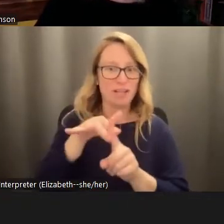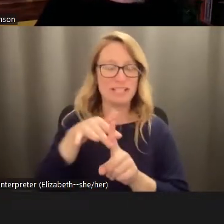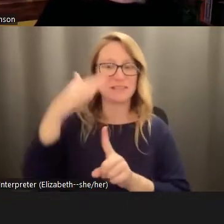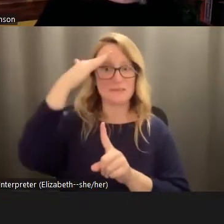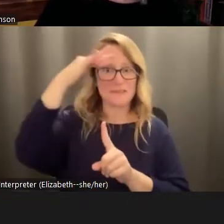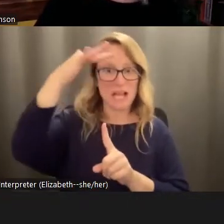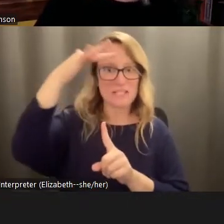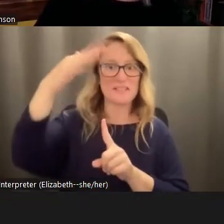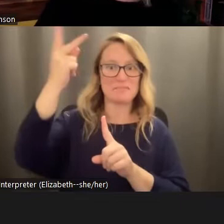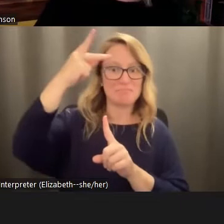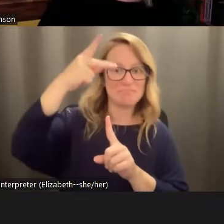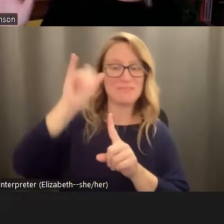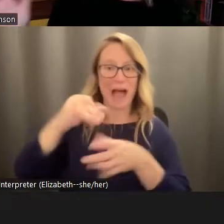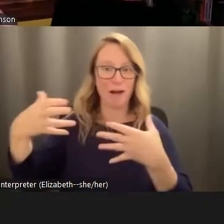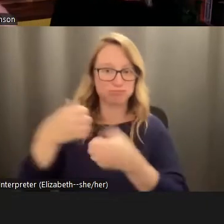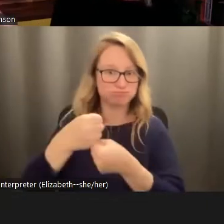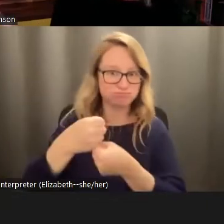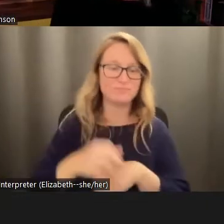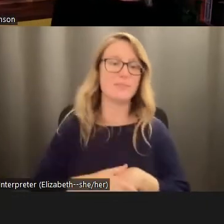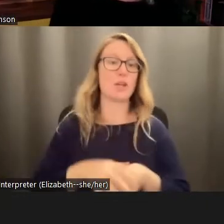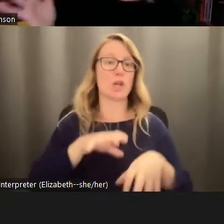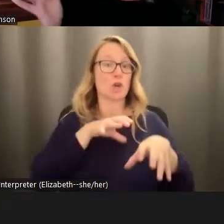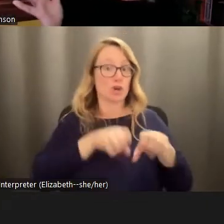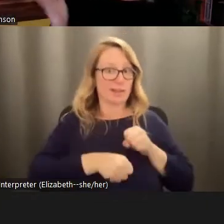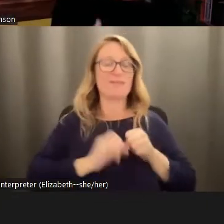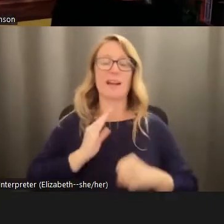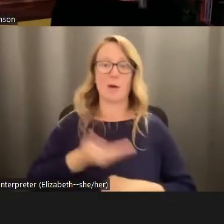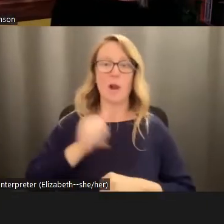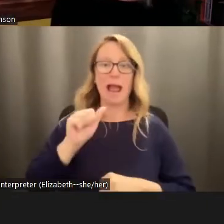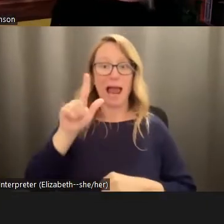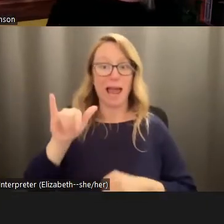in a nutshell. Grief can be our ally, and hope doesn't have to